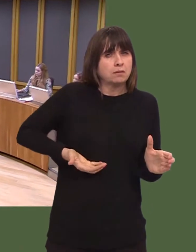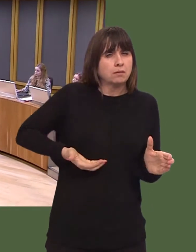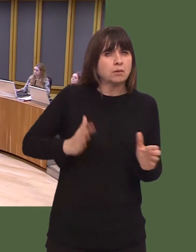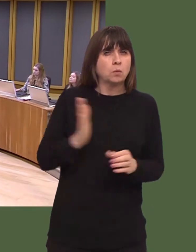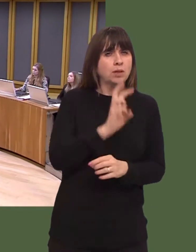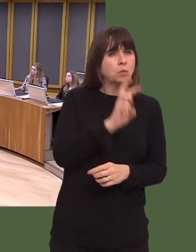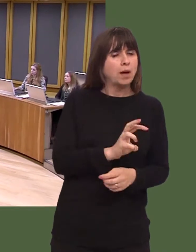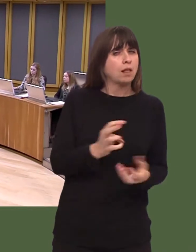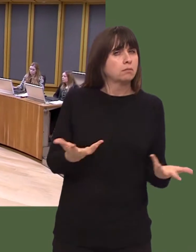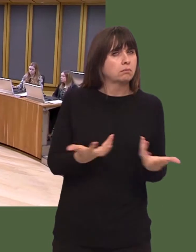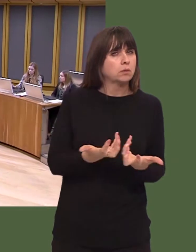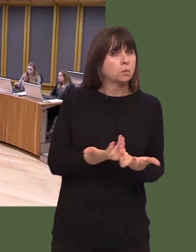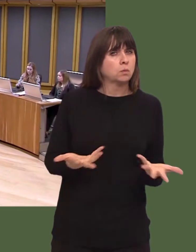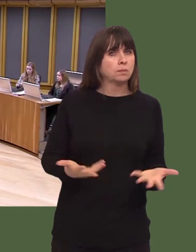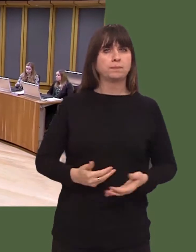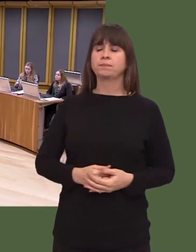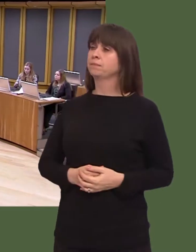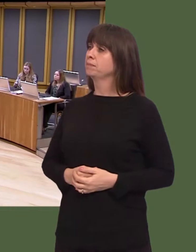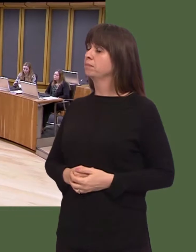OAQ(5)0511(FM) Carwyn Jones: Business support is available